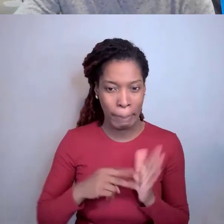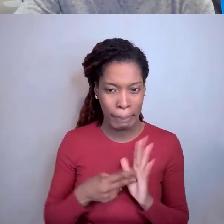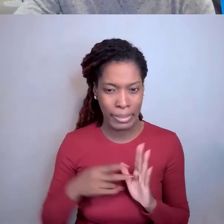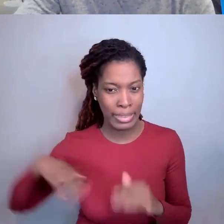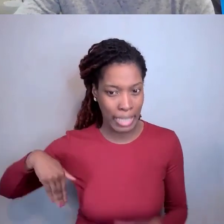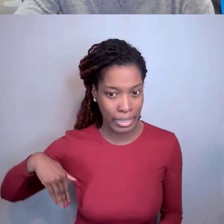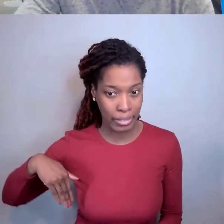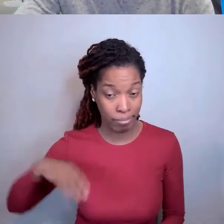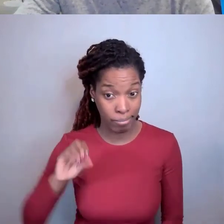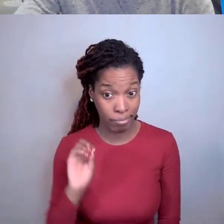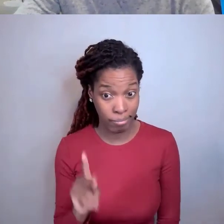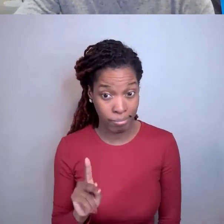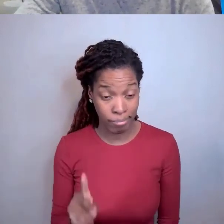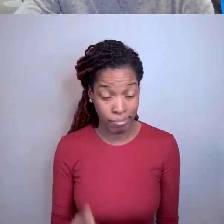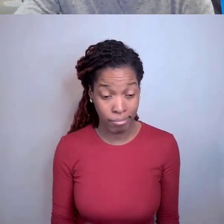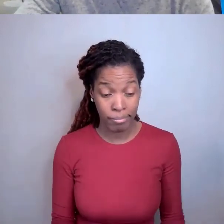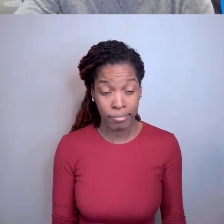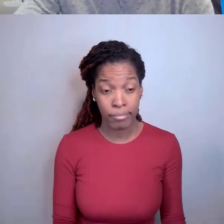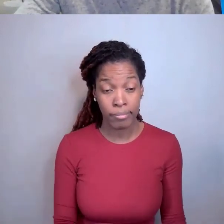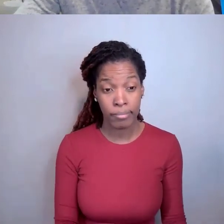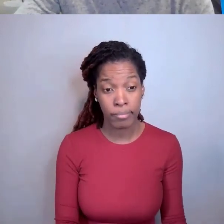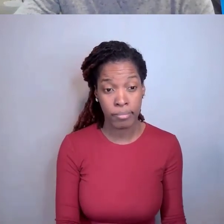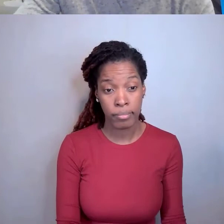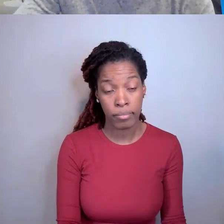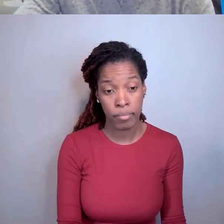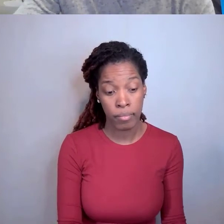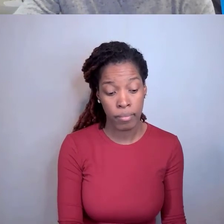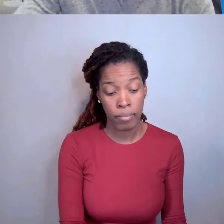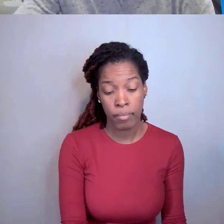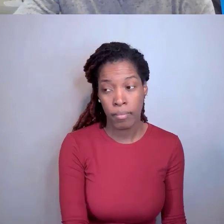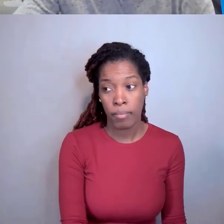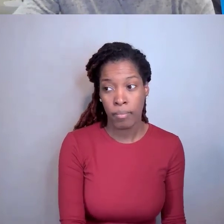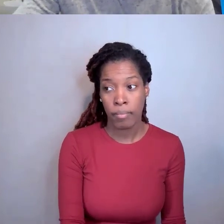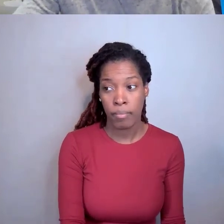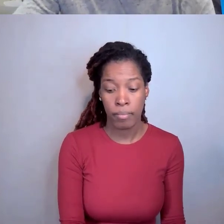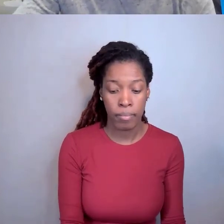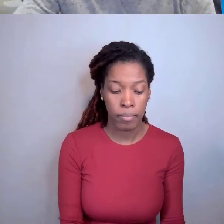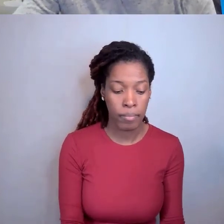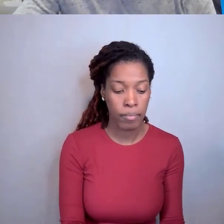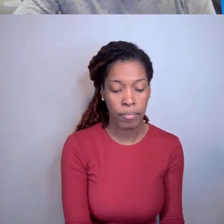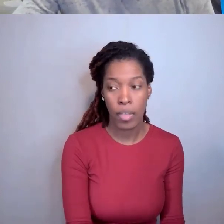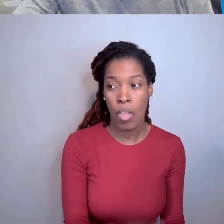And one of the requirements for a disclosure is that it's in sufficient detail